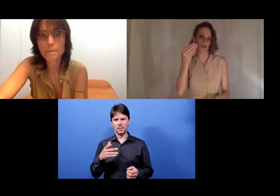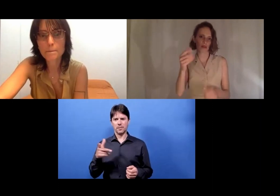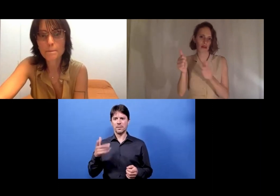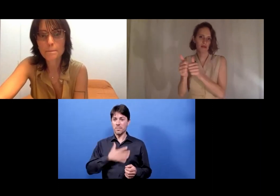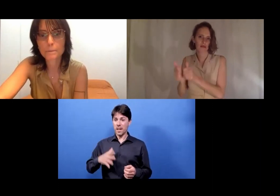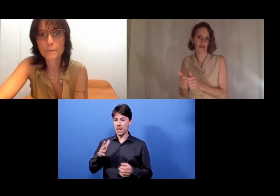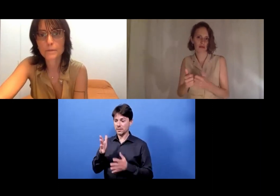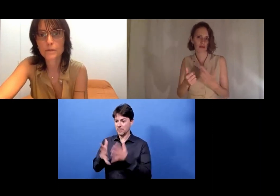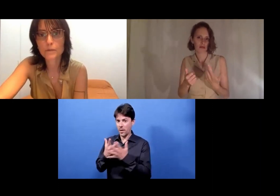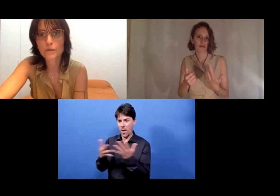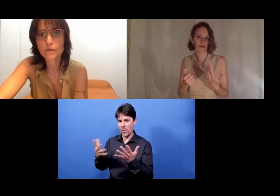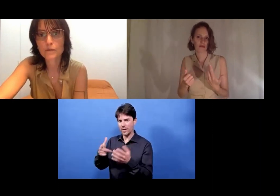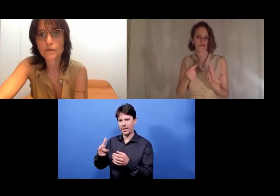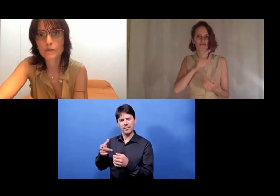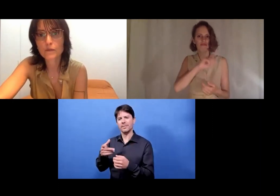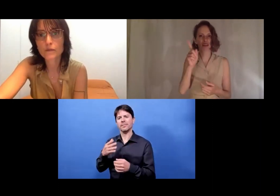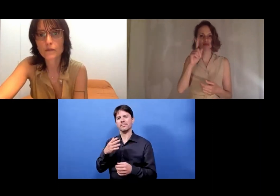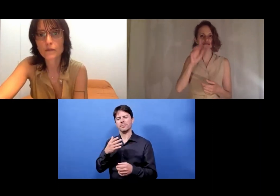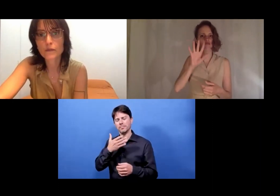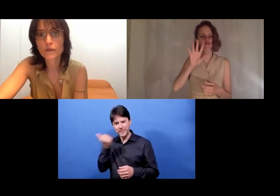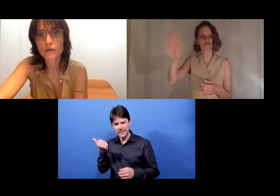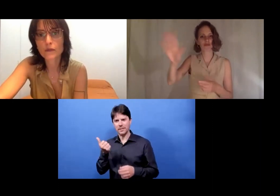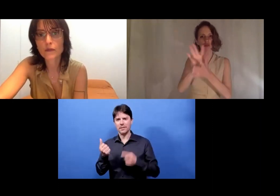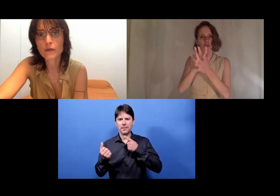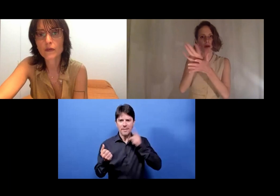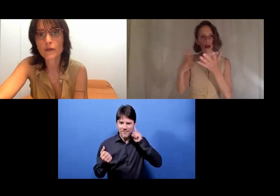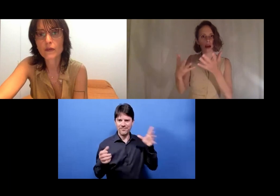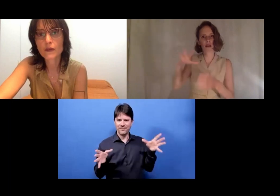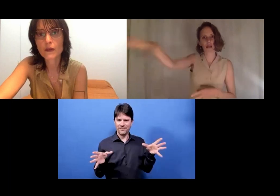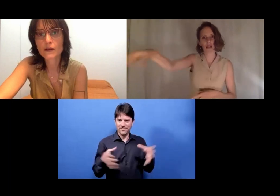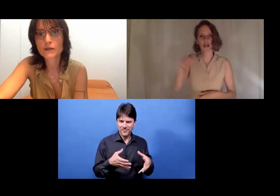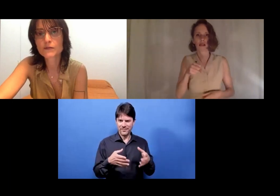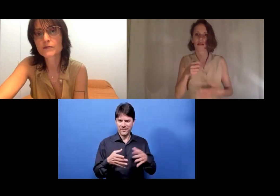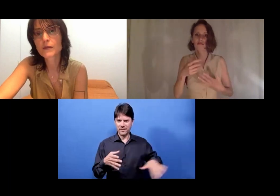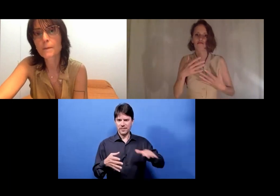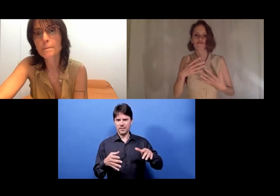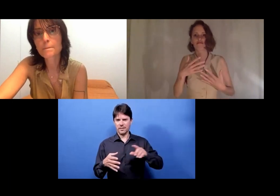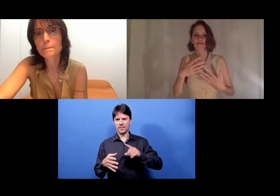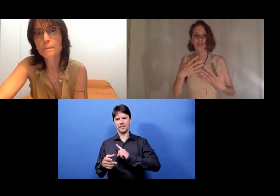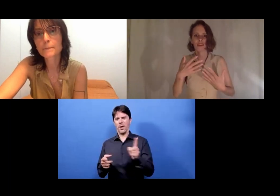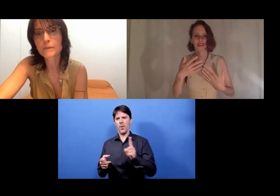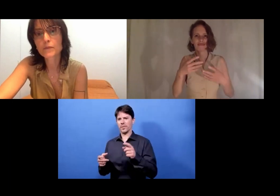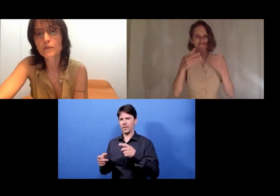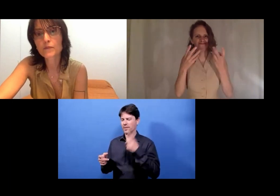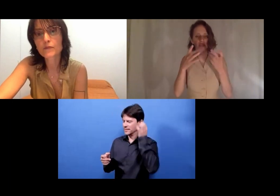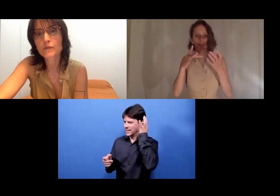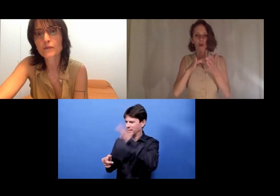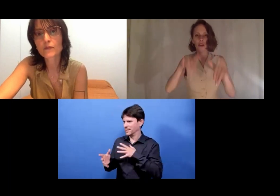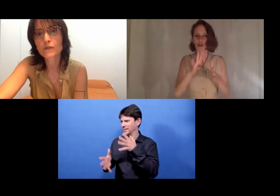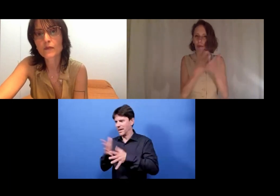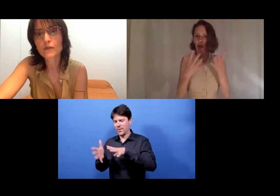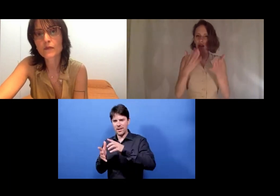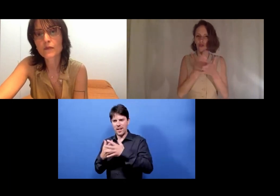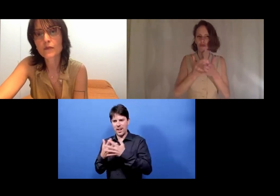If you're hearing, do not do it by yourself. Team with a Deaf artist.